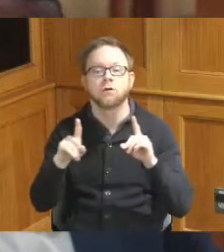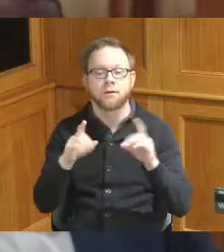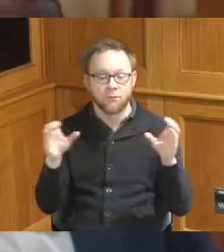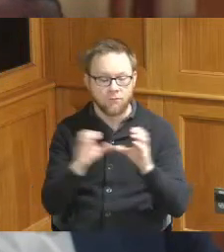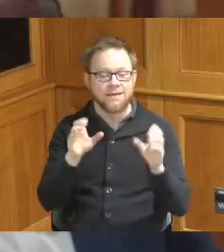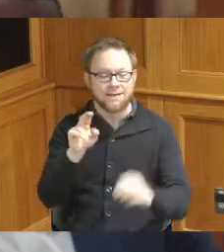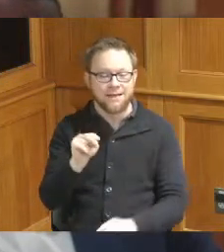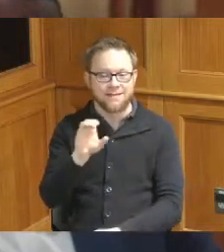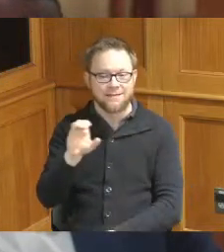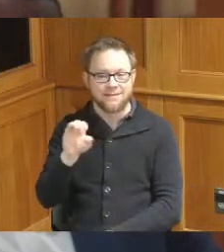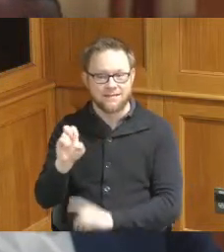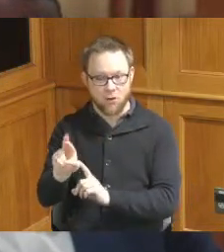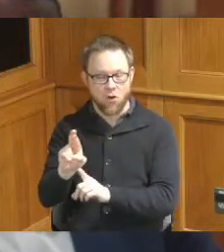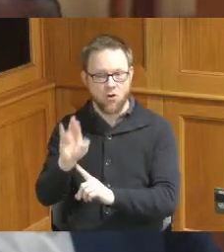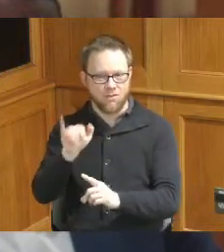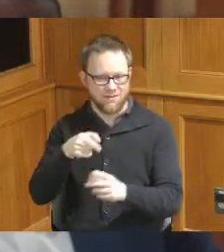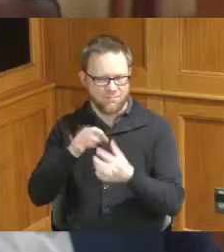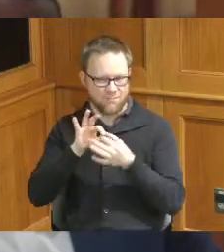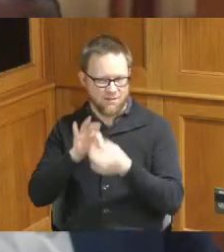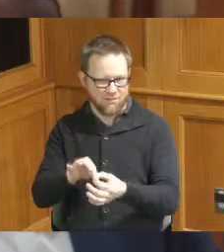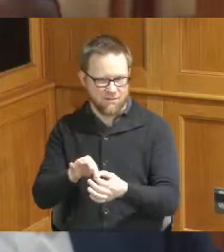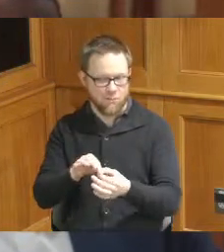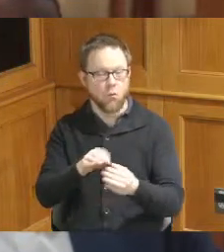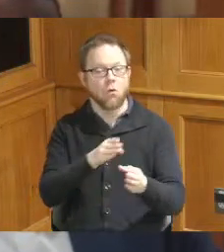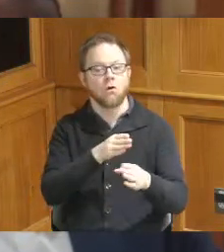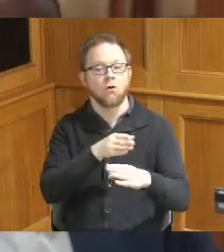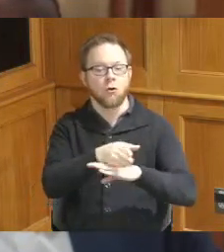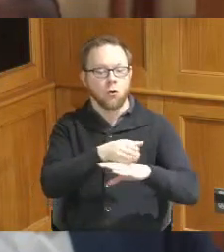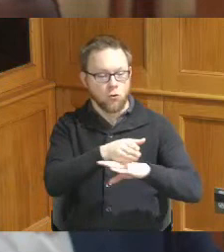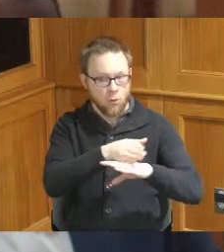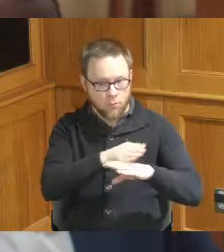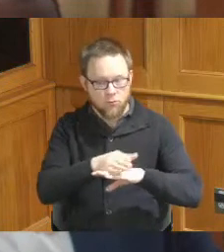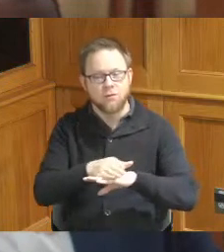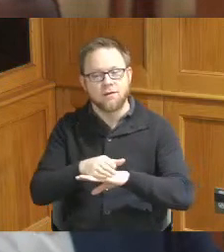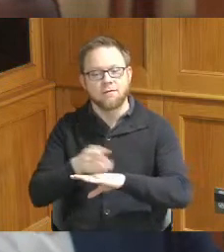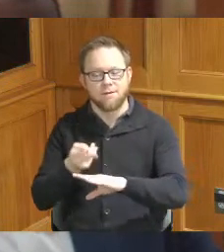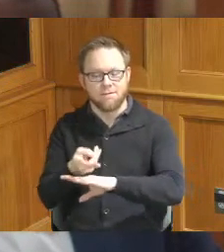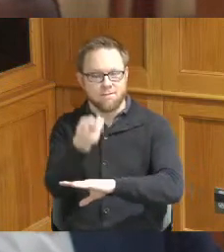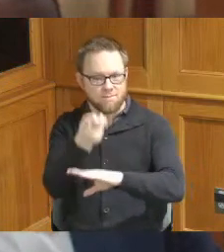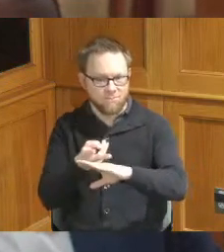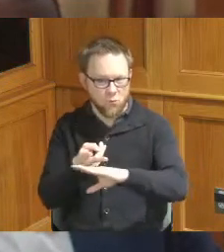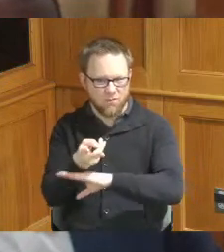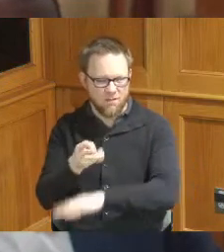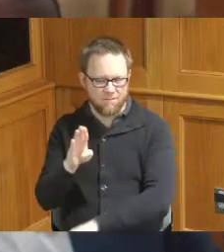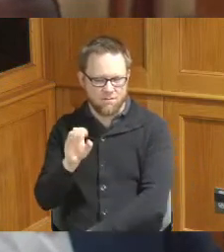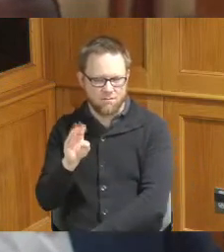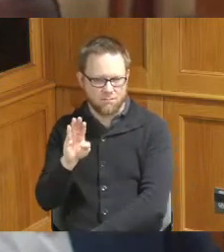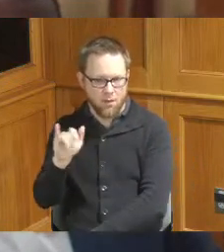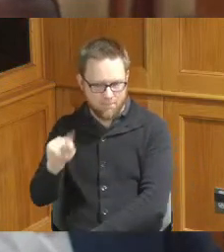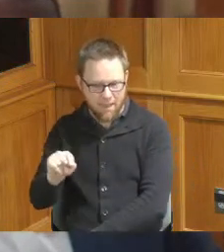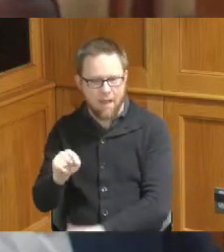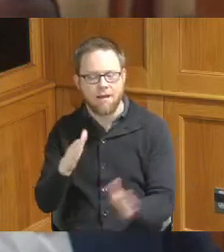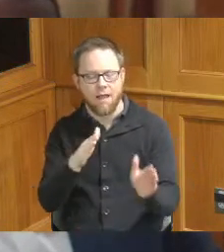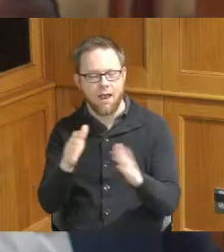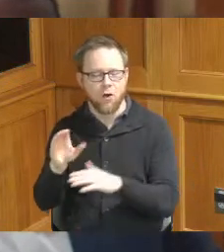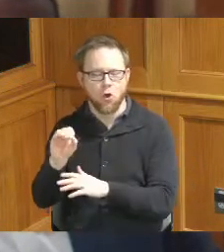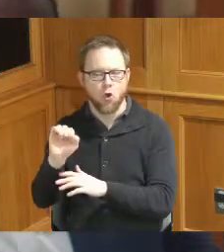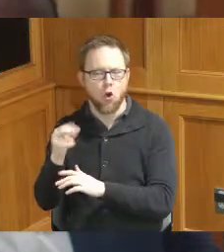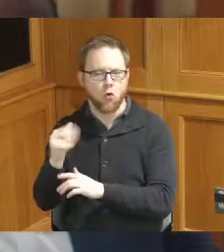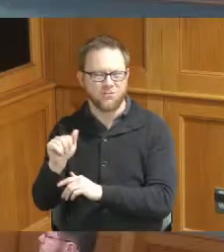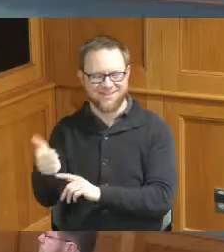is core carpentry Bobcat forklift and OSHA 10. tell me if you have any questions I do have a